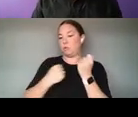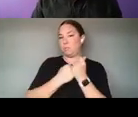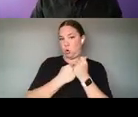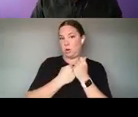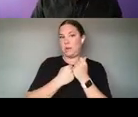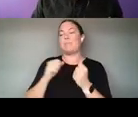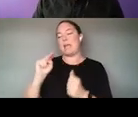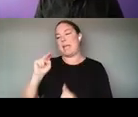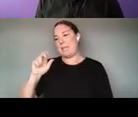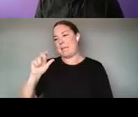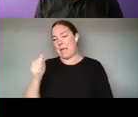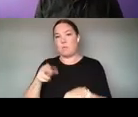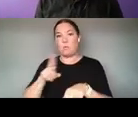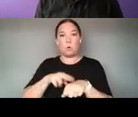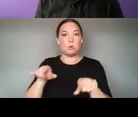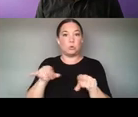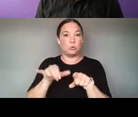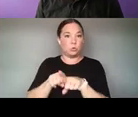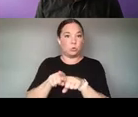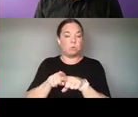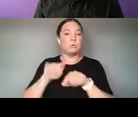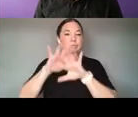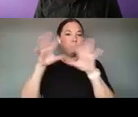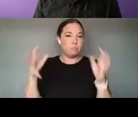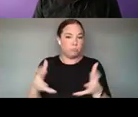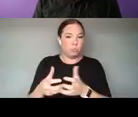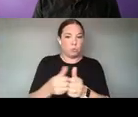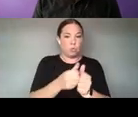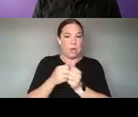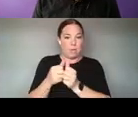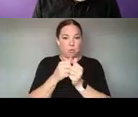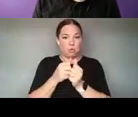DEVELOPERS OF OPEN SOURCE SOFTWARE TOOLKITS FOR THE ARTS AND WE HAVE THIS REPORT ON OUR GITHUB,